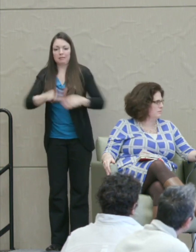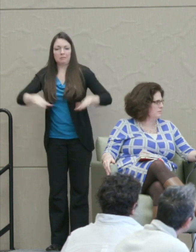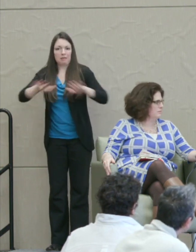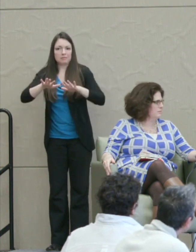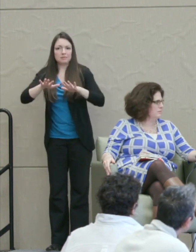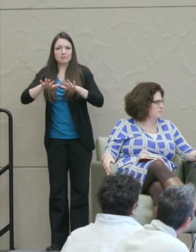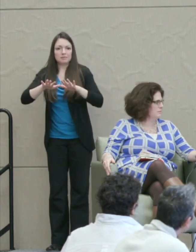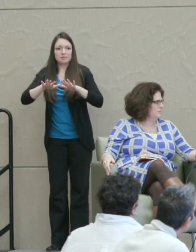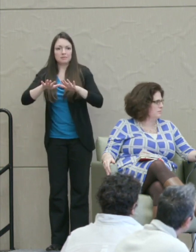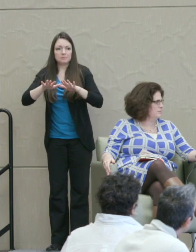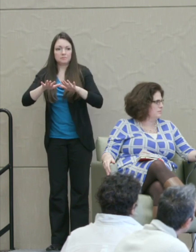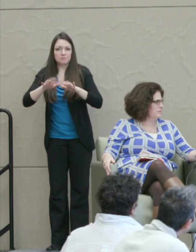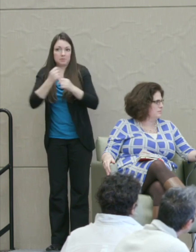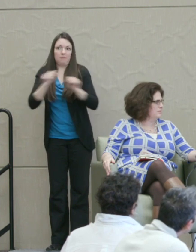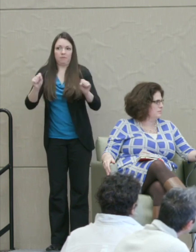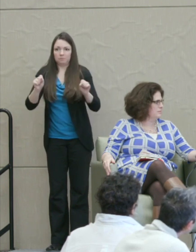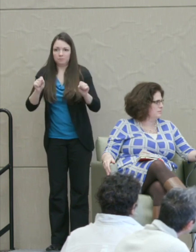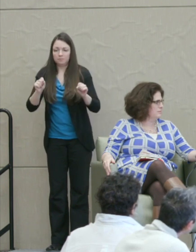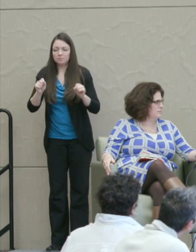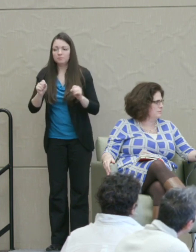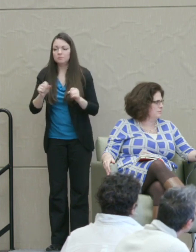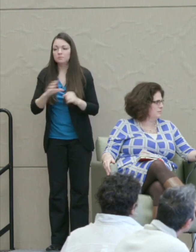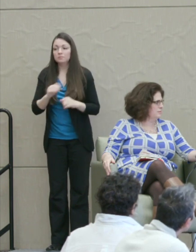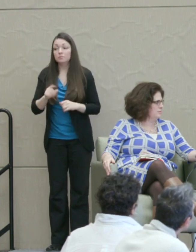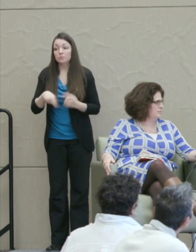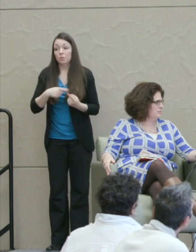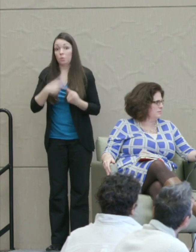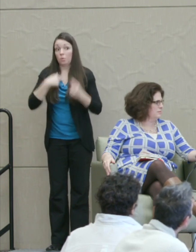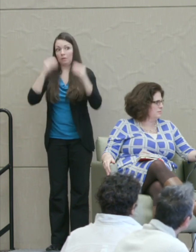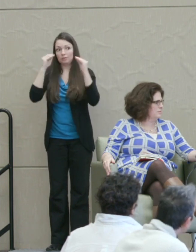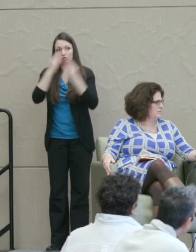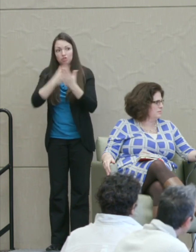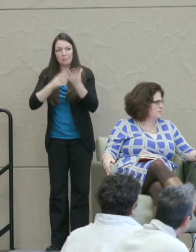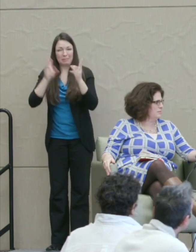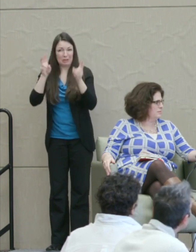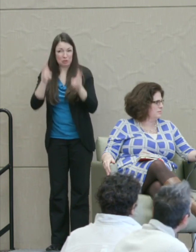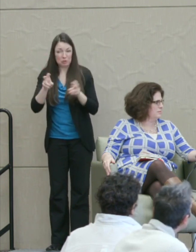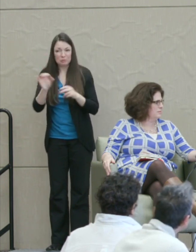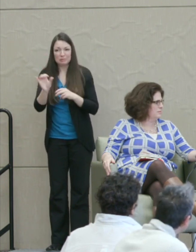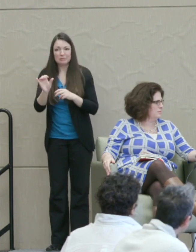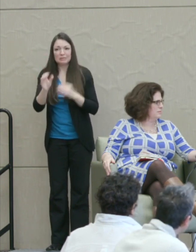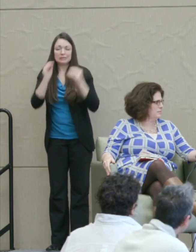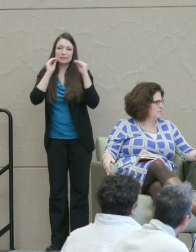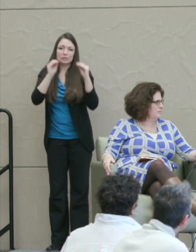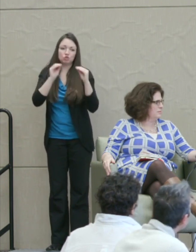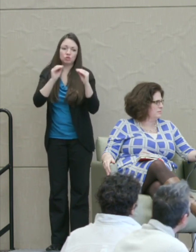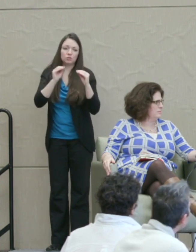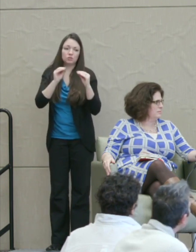Martha Nussbaum: And boy, when I teach some of these issues like teaching the whole question